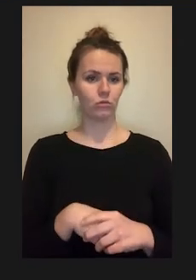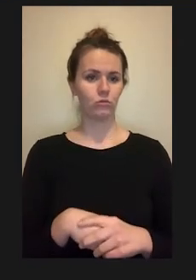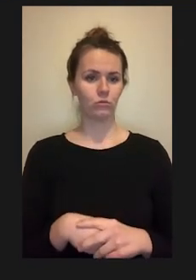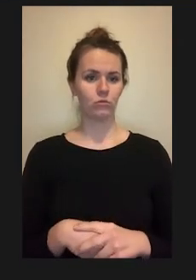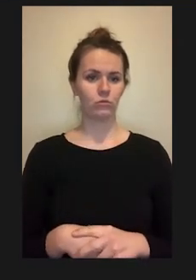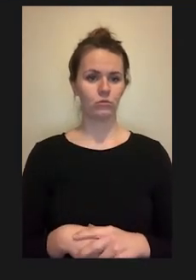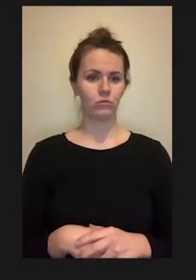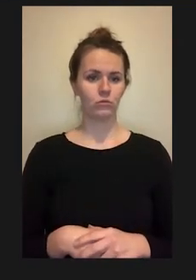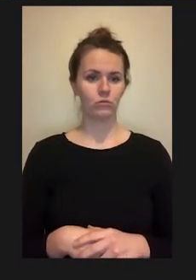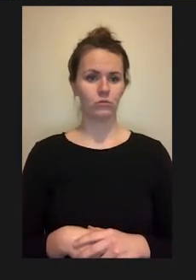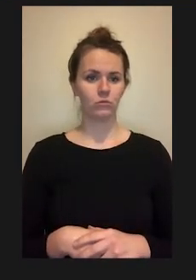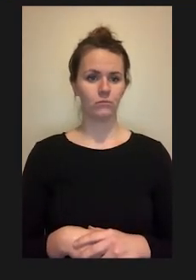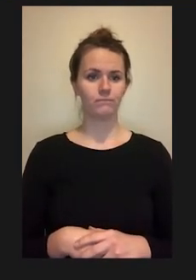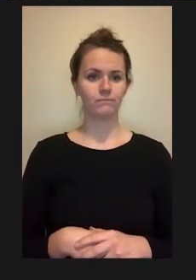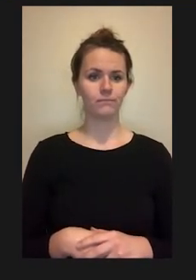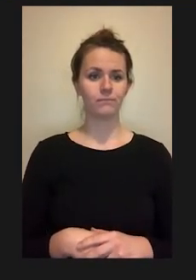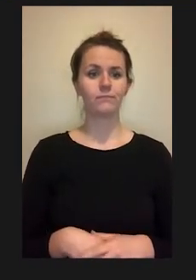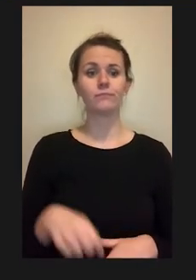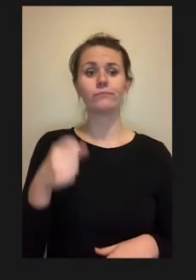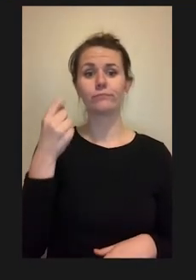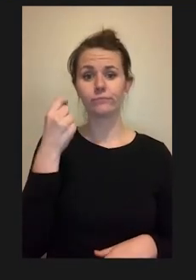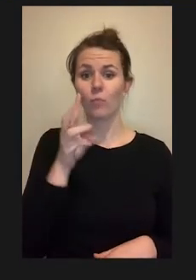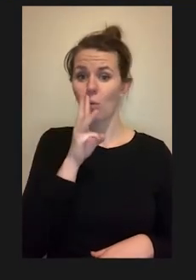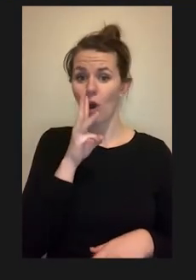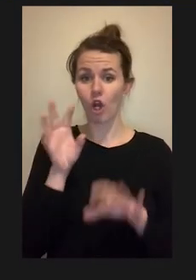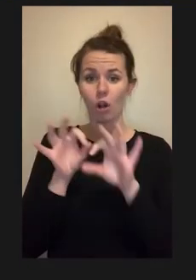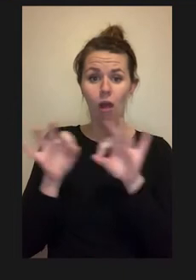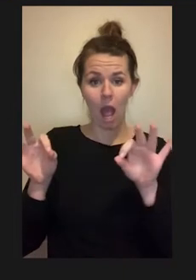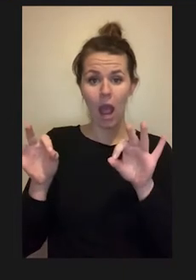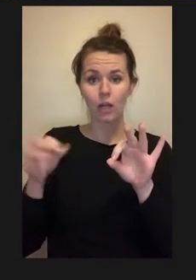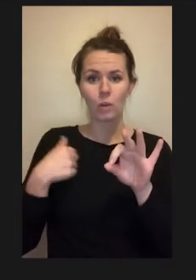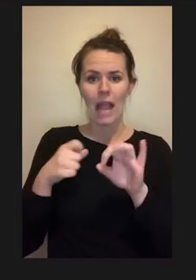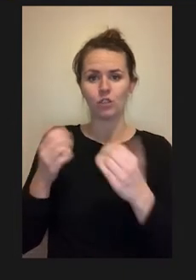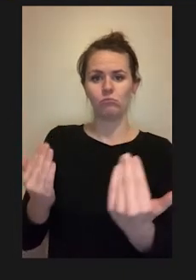that we had to extend them out from the water line because it didn't allow for the